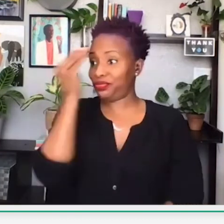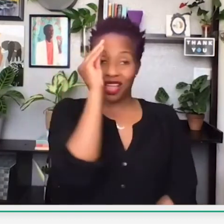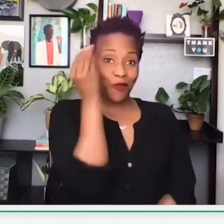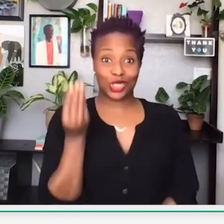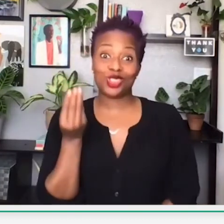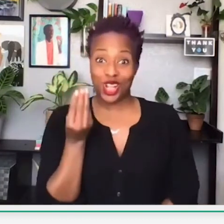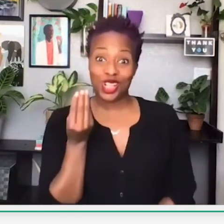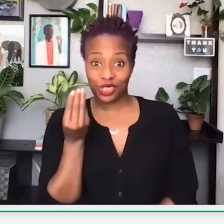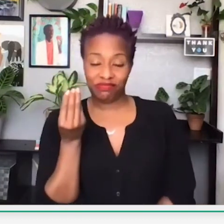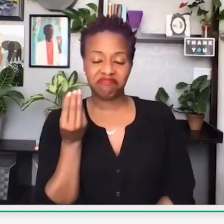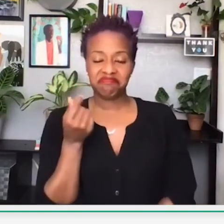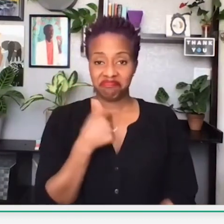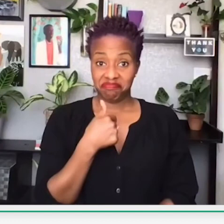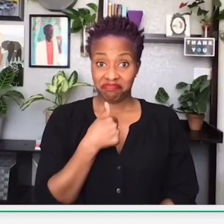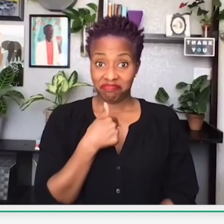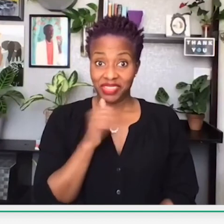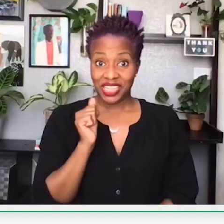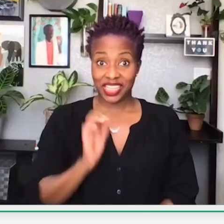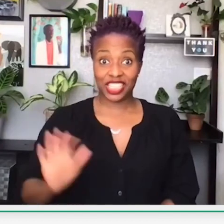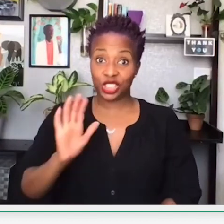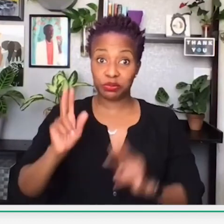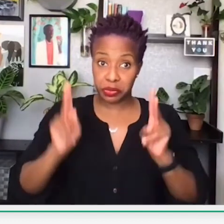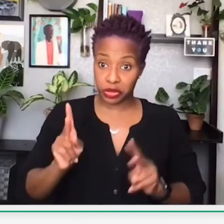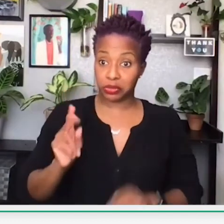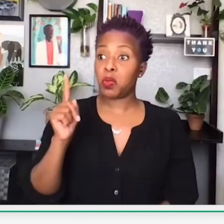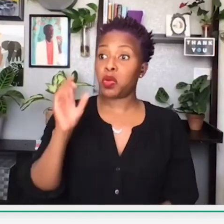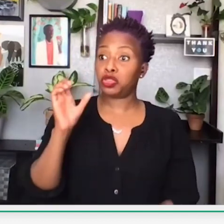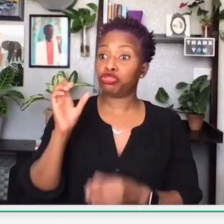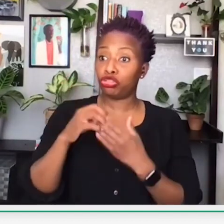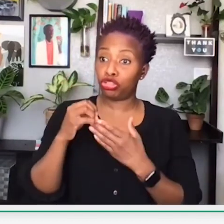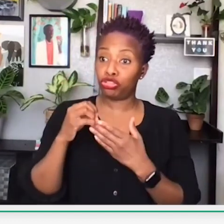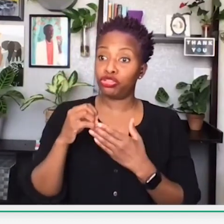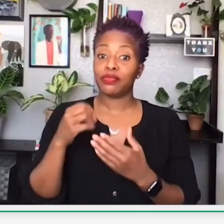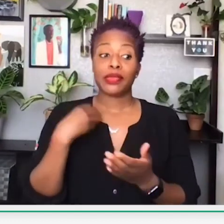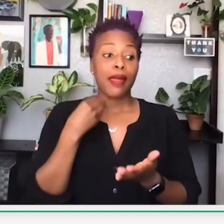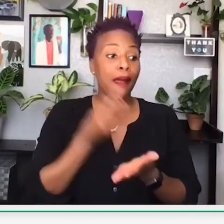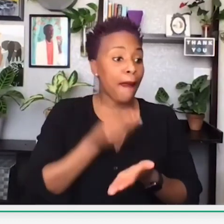So let's say I have $100 here. And I'm an Asian individual with $100.